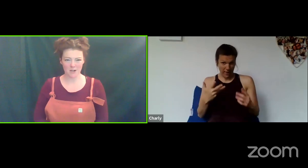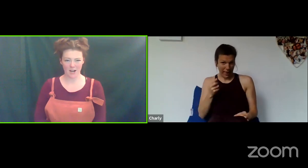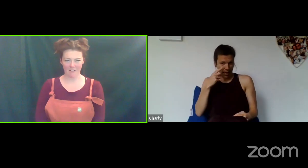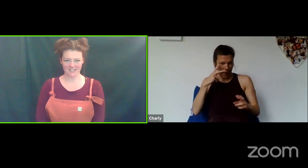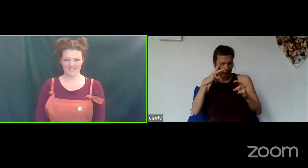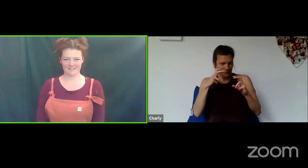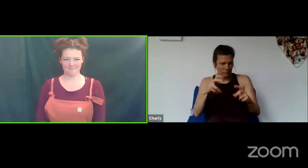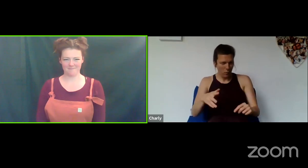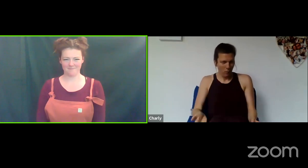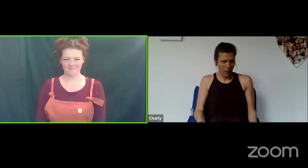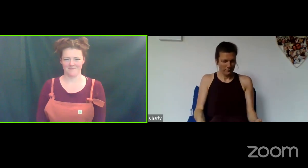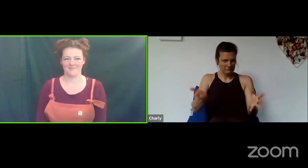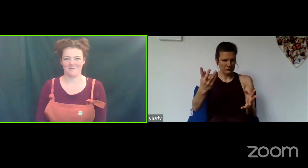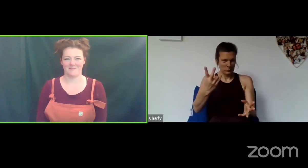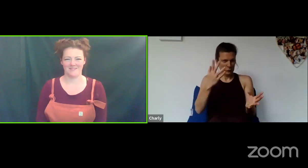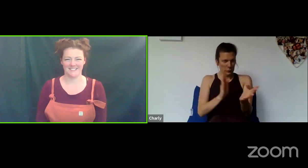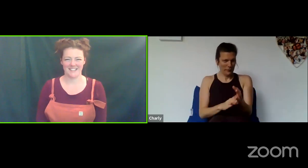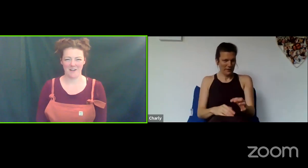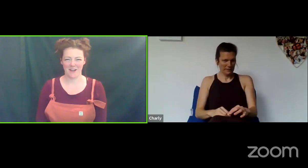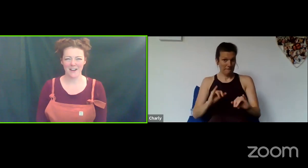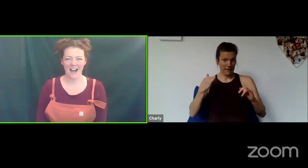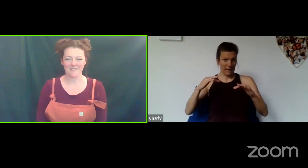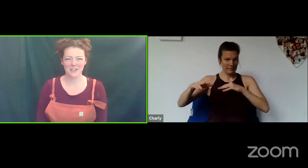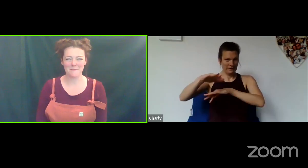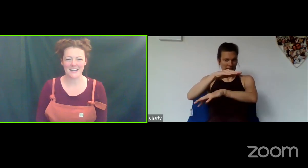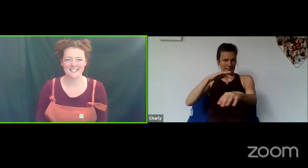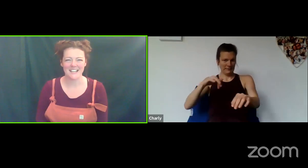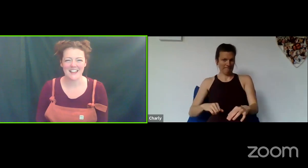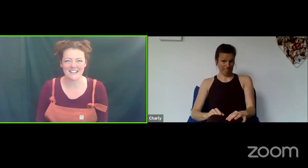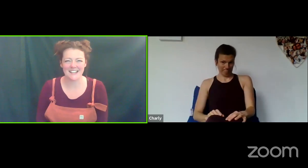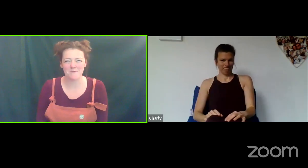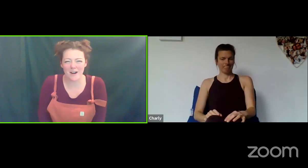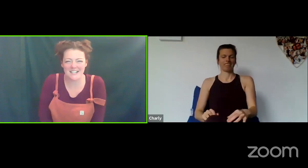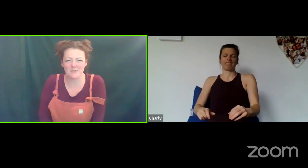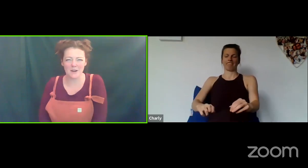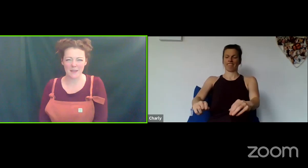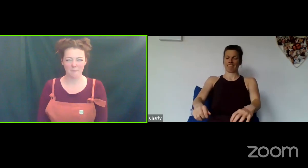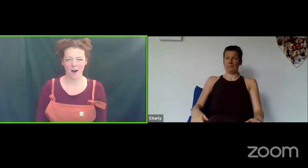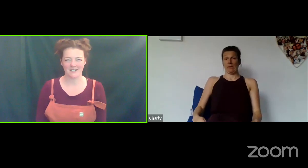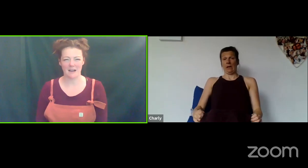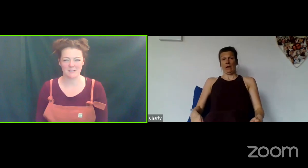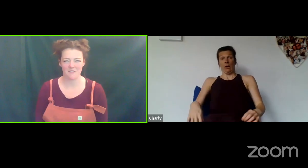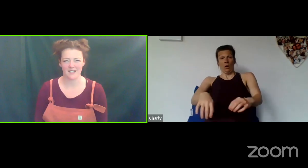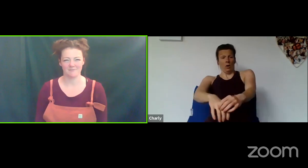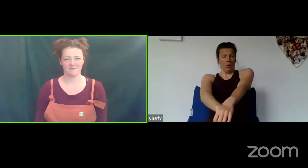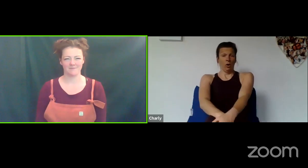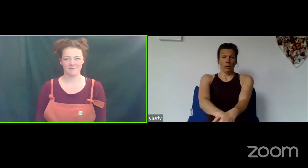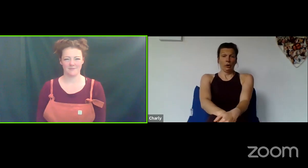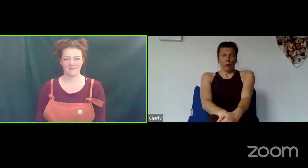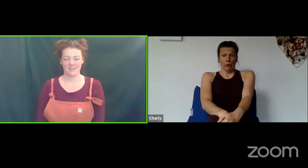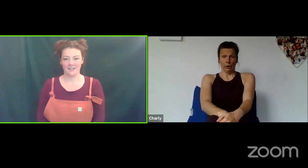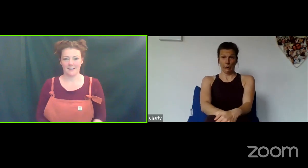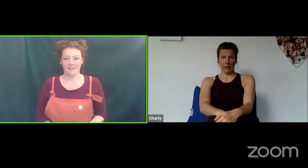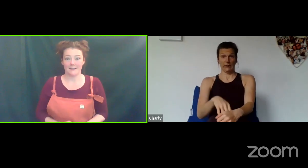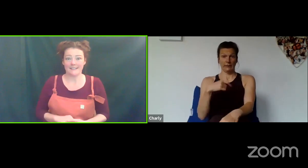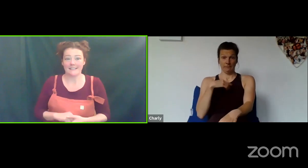our character. There we do... two minutes! That's it! Pretend we're at that party atmosphere.